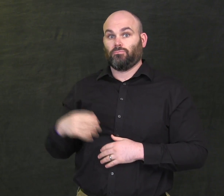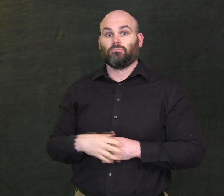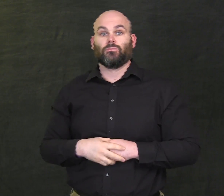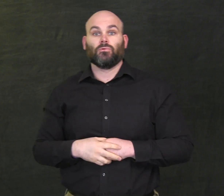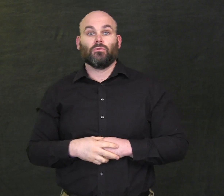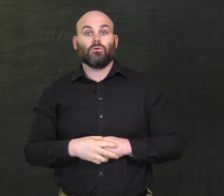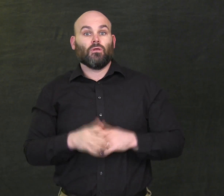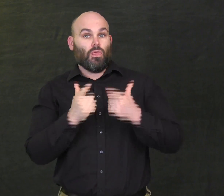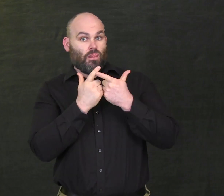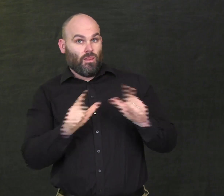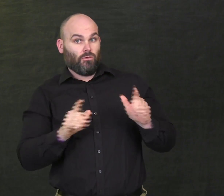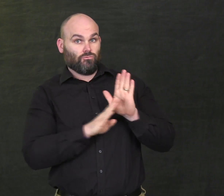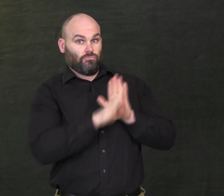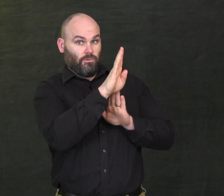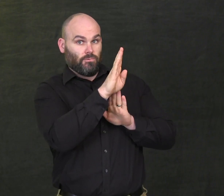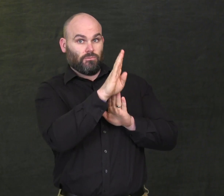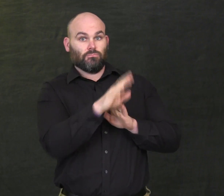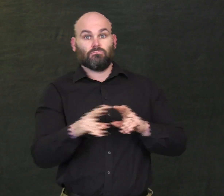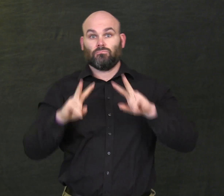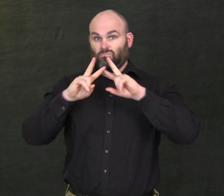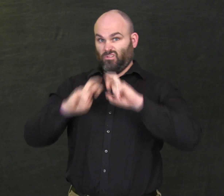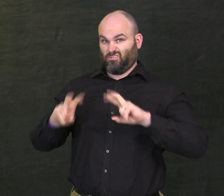Language Development, Assessment,